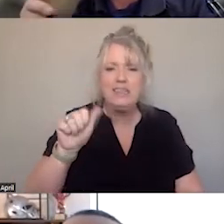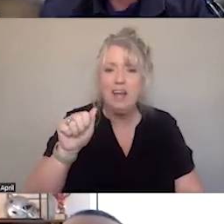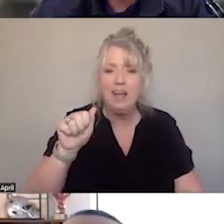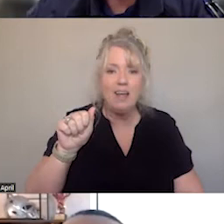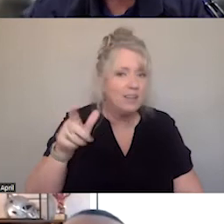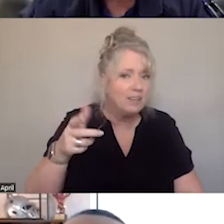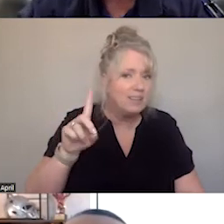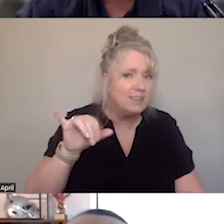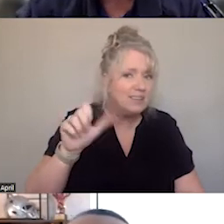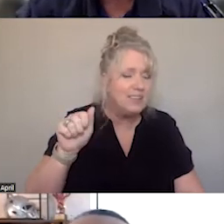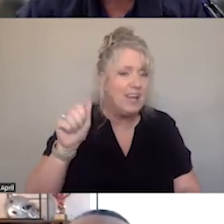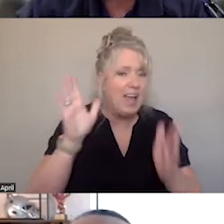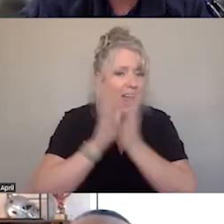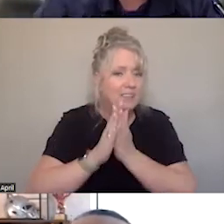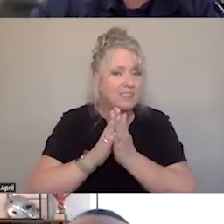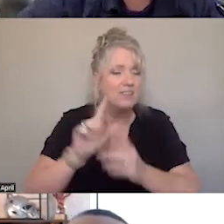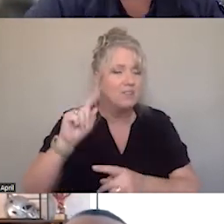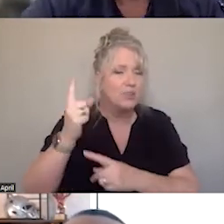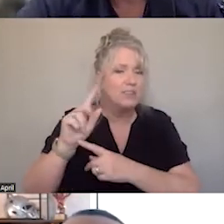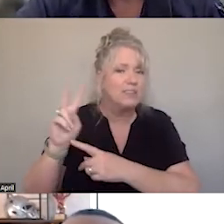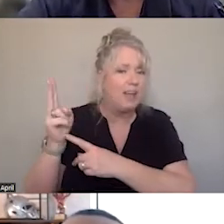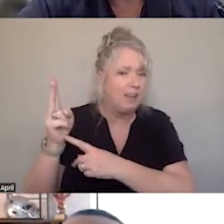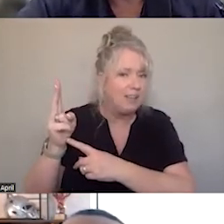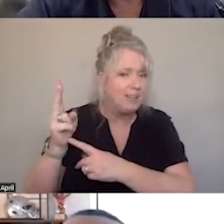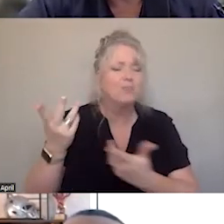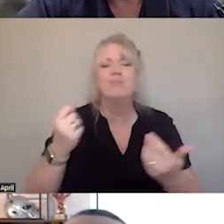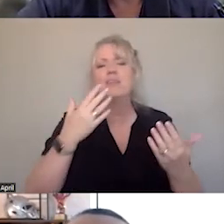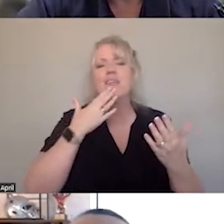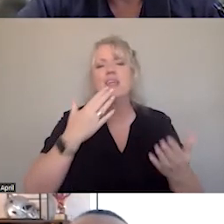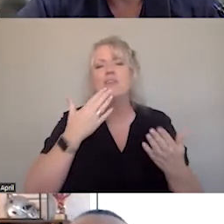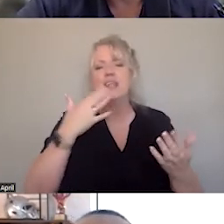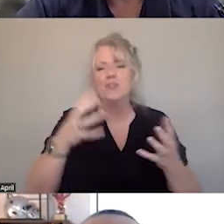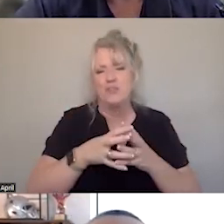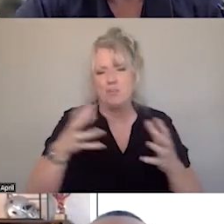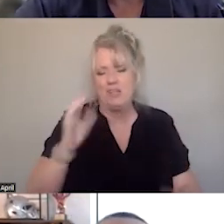DIA GOING TWICE. SO, THANK YOU, THANK YOU SO MUCH TO OUR ROUNDTABLE PARTICIPANTS.